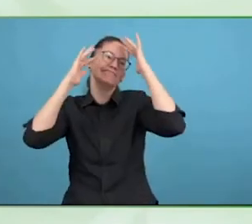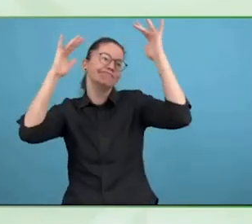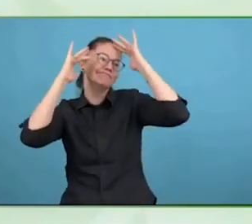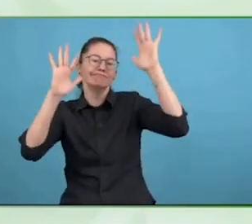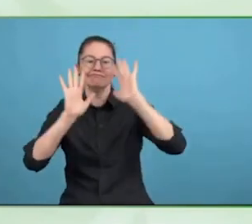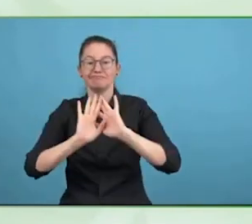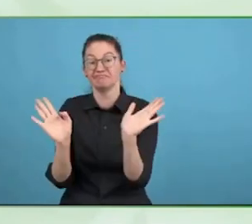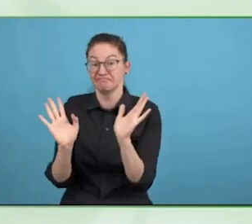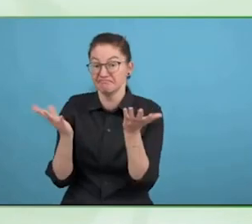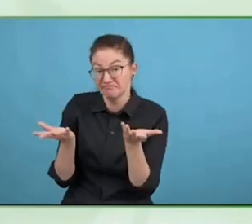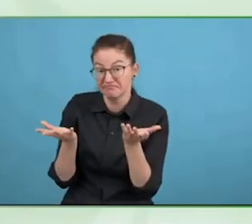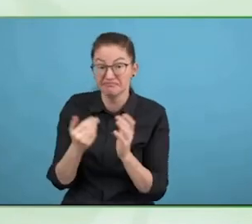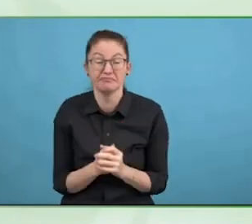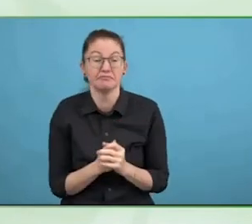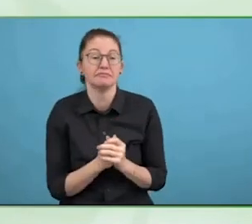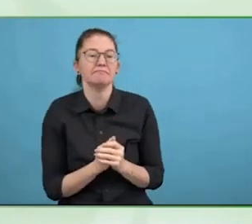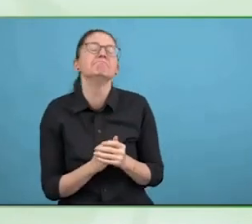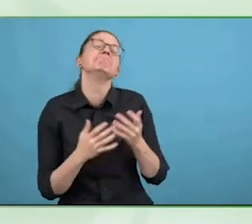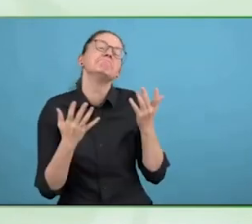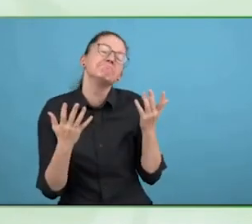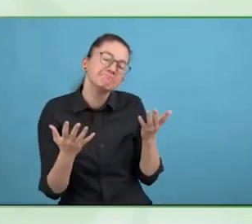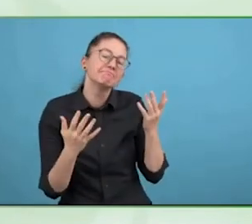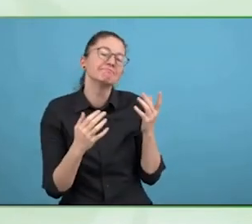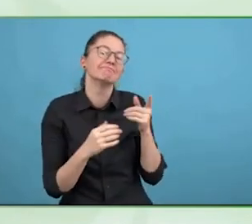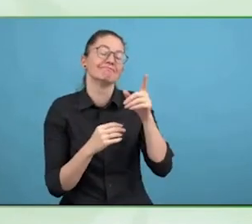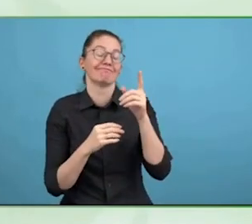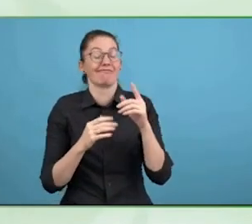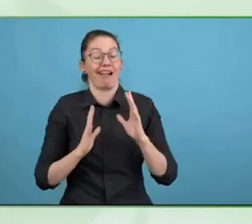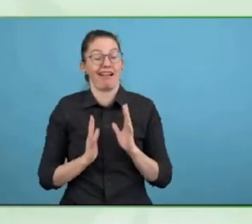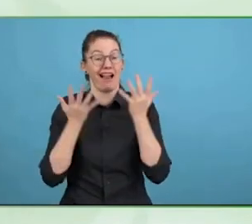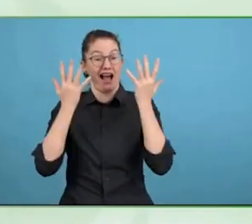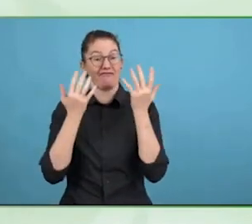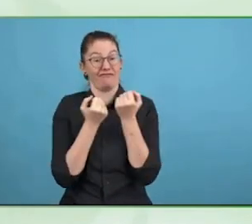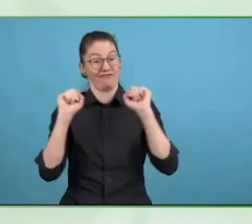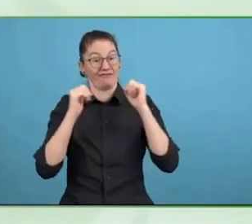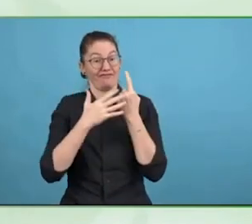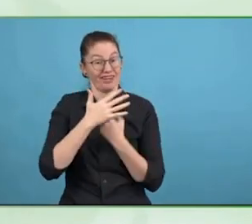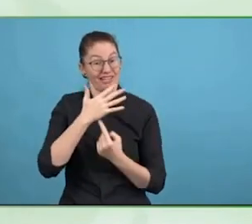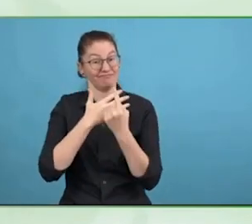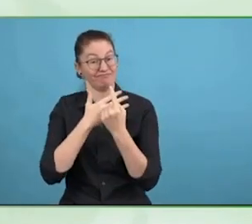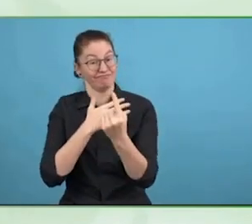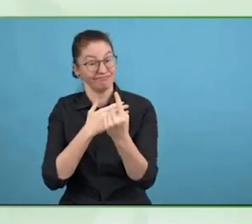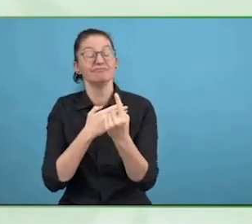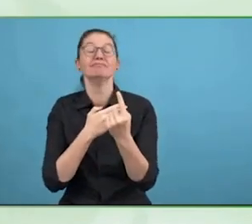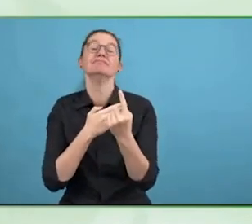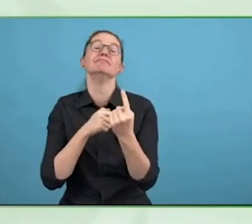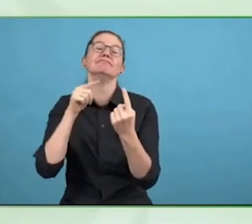community but isolated, living alone, unless they want to be alone, and fending for oneself.